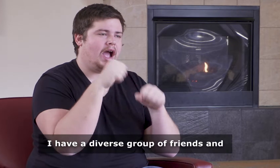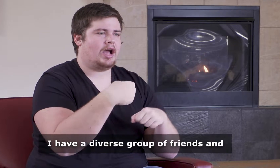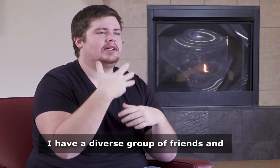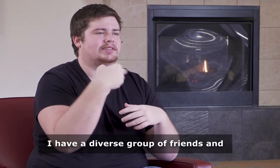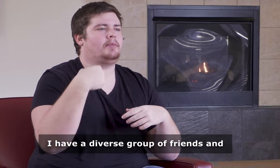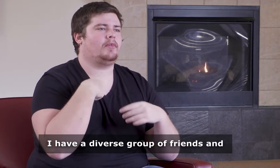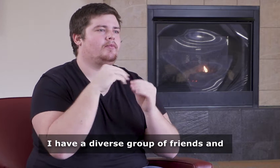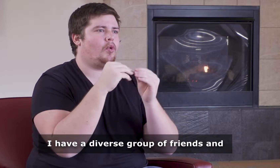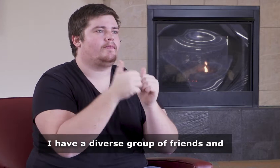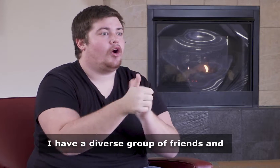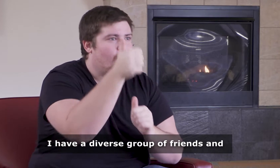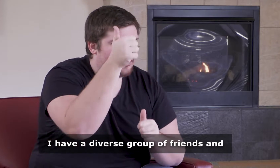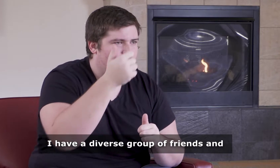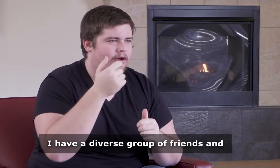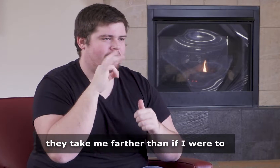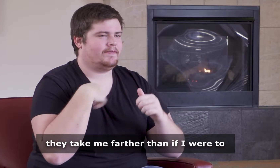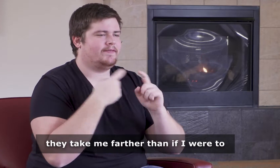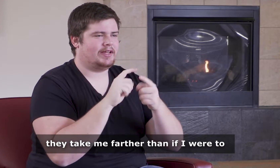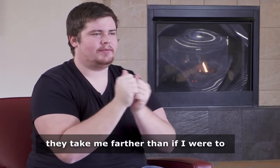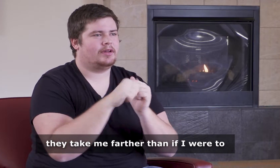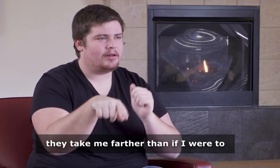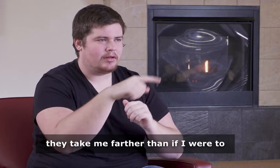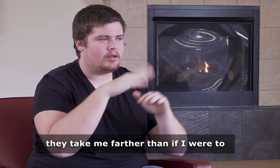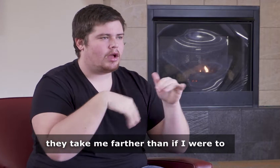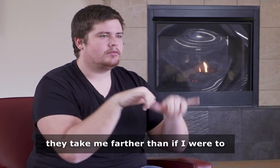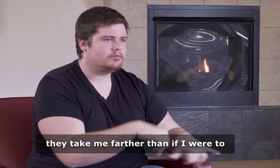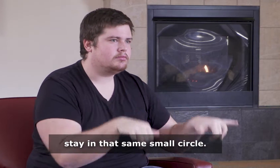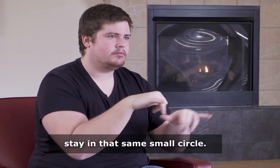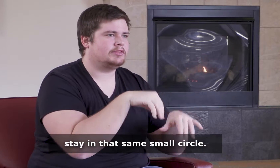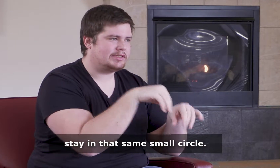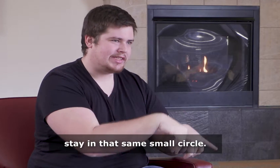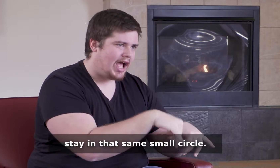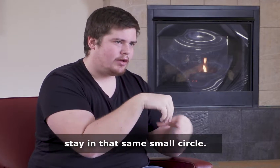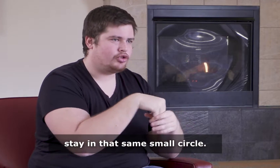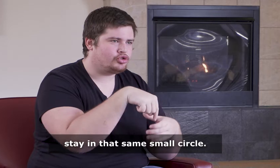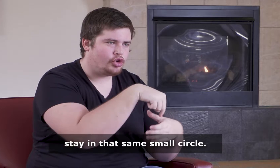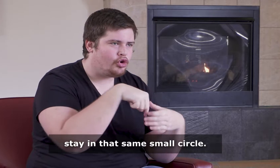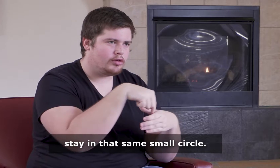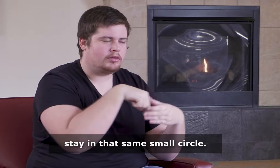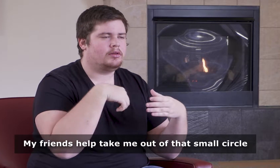I have a diverse group of friends and they take me farther than if I were to stay in that same small circle.